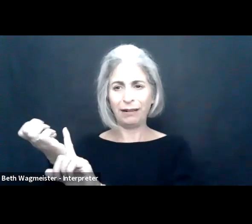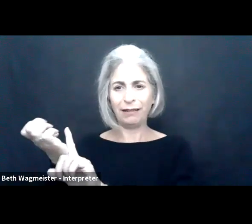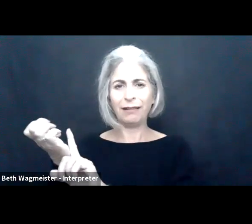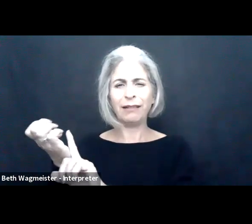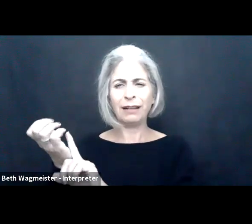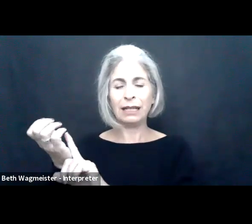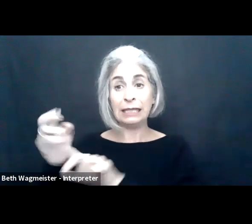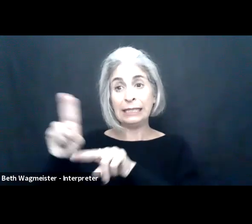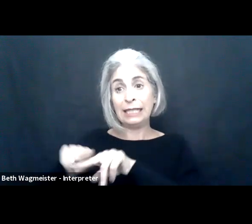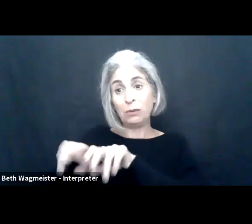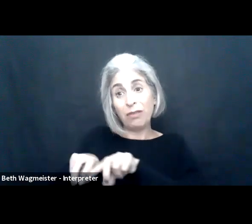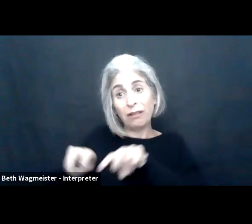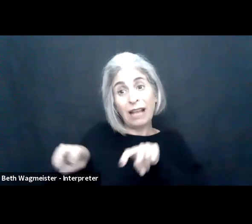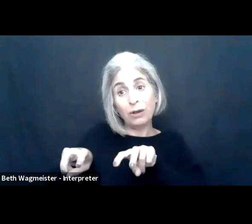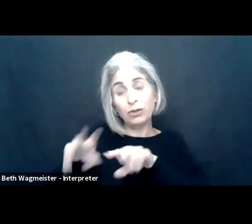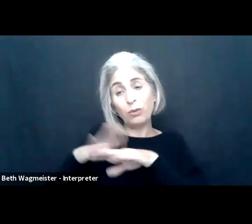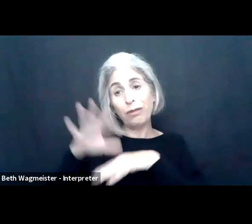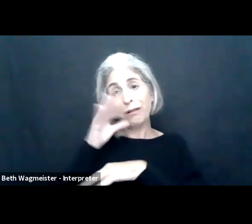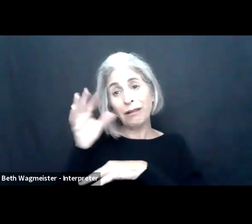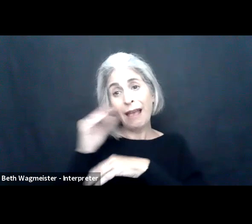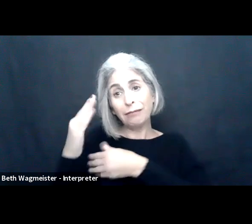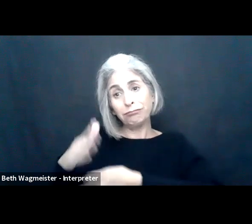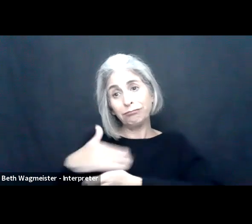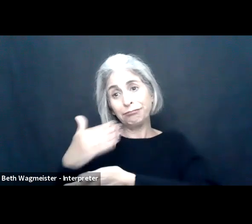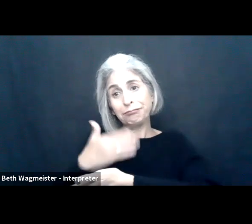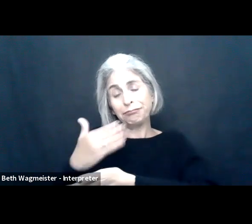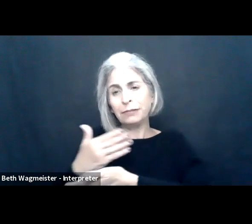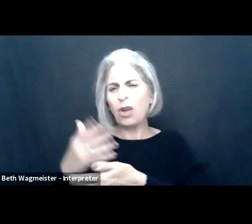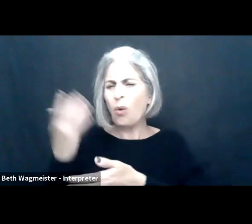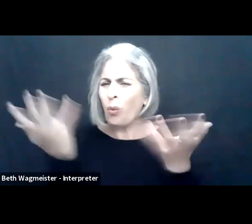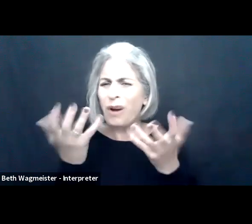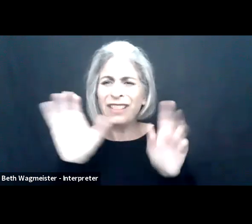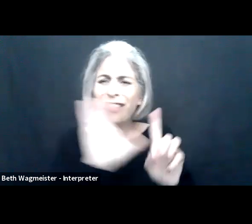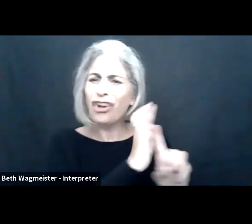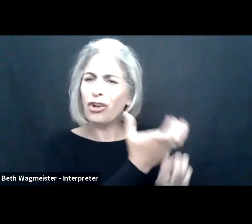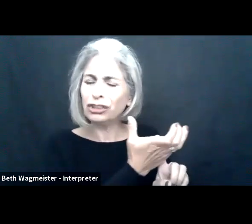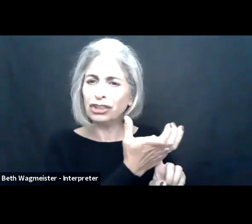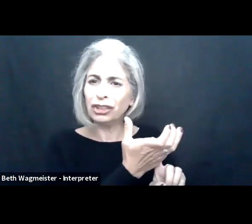We heard time and time again, everyone's in their own environment, as you see our stick person on her couch with her cat.